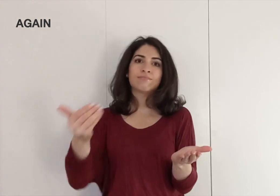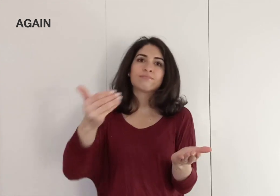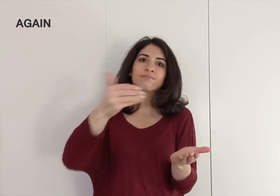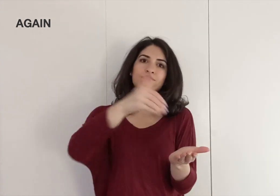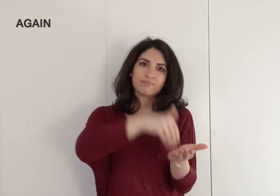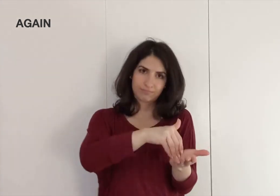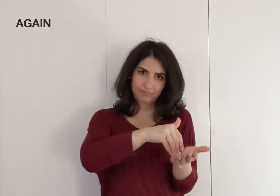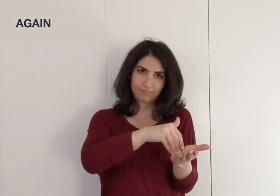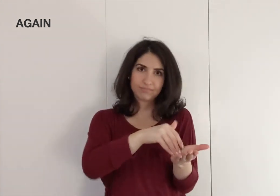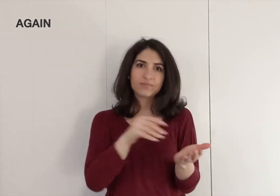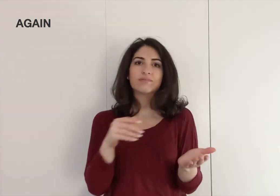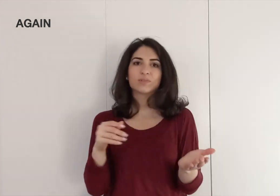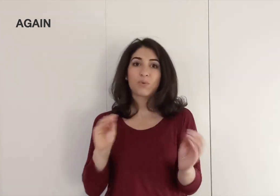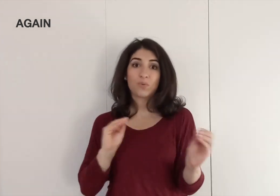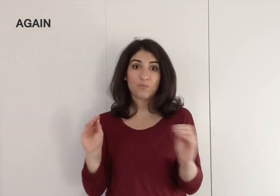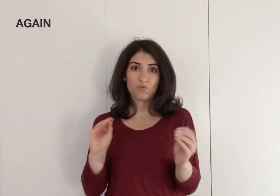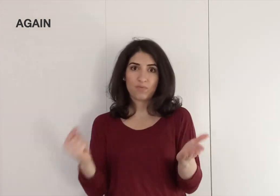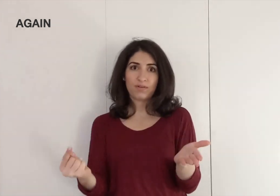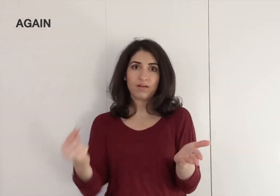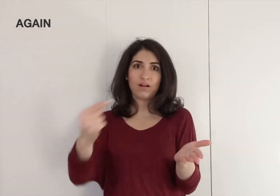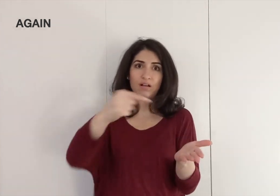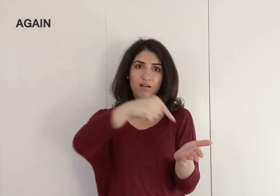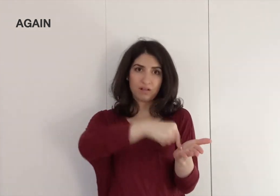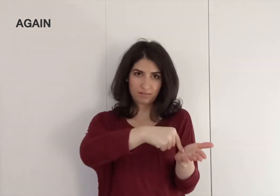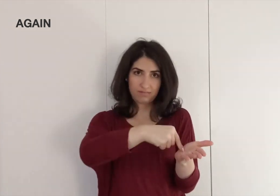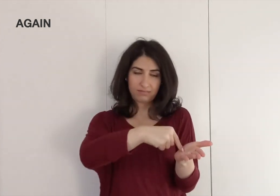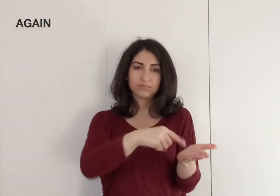And then we arc onto the palm.